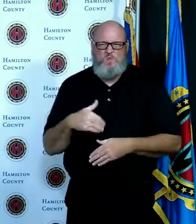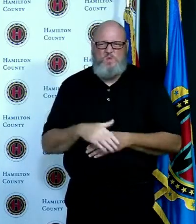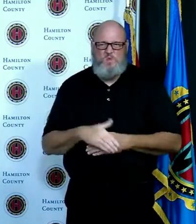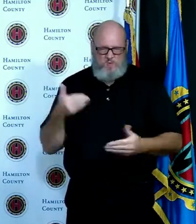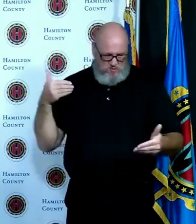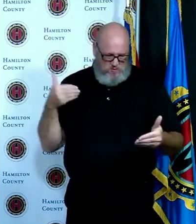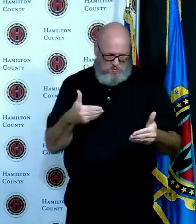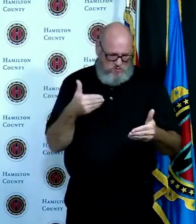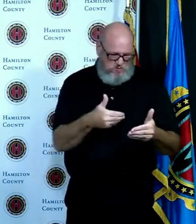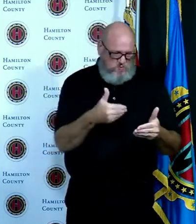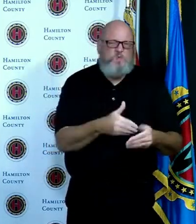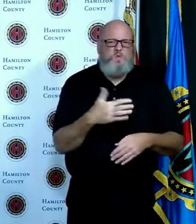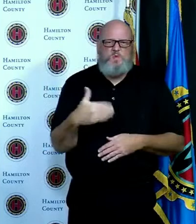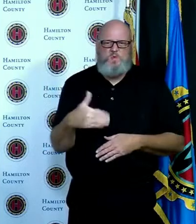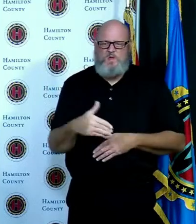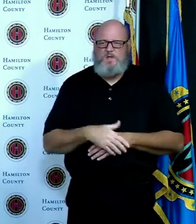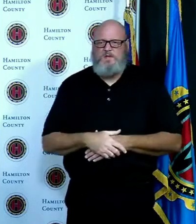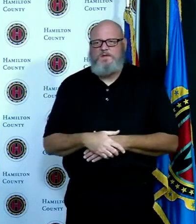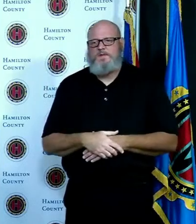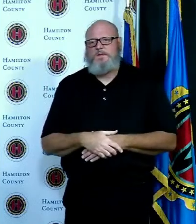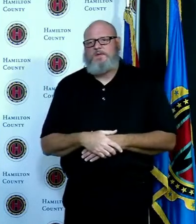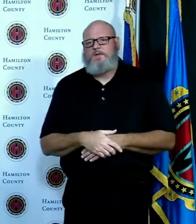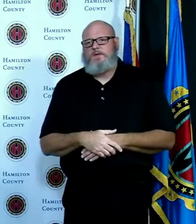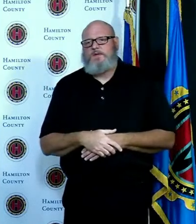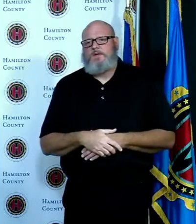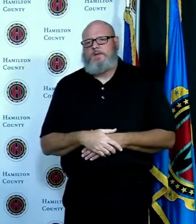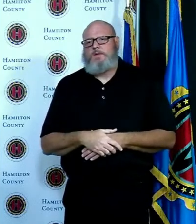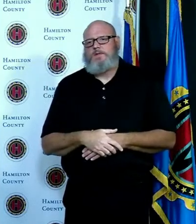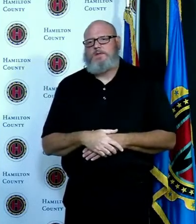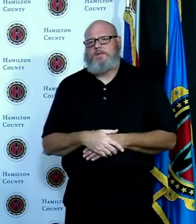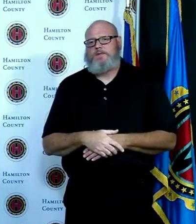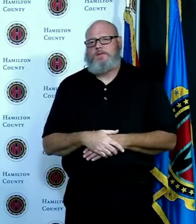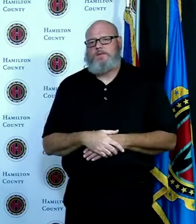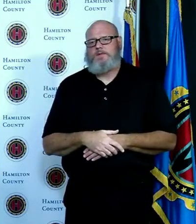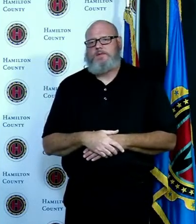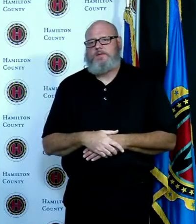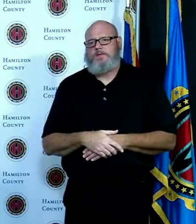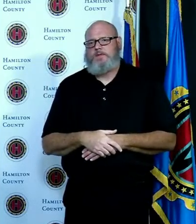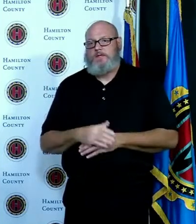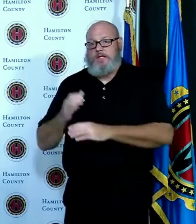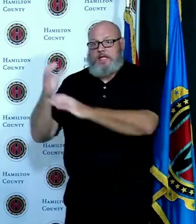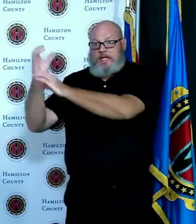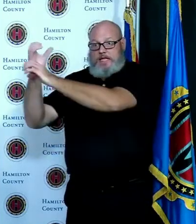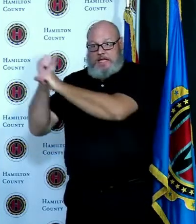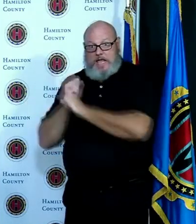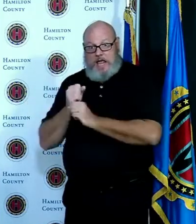the deadline to return your application completed application to the Board of Elections